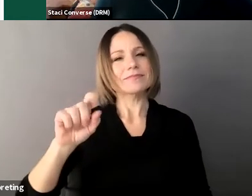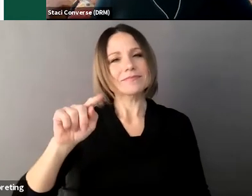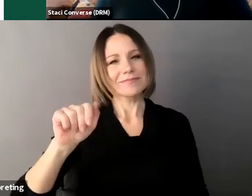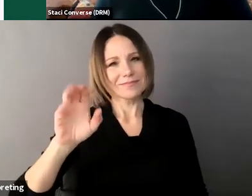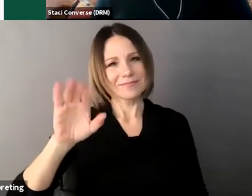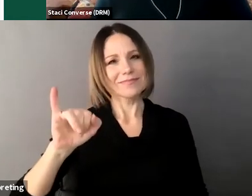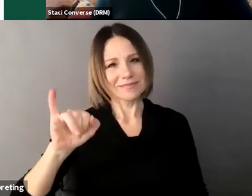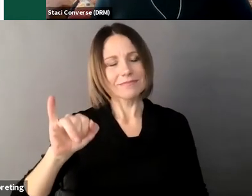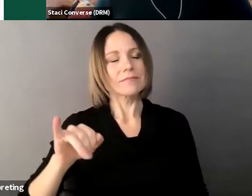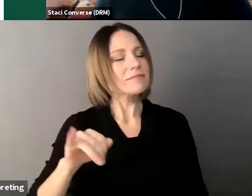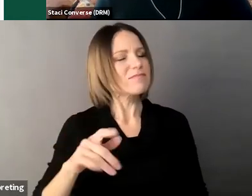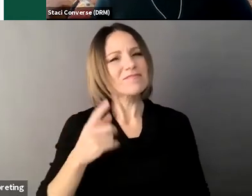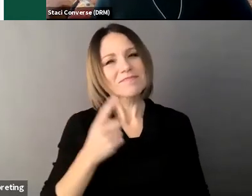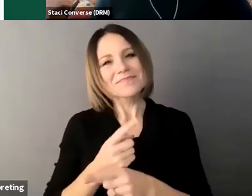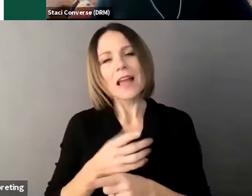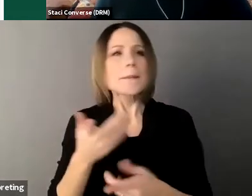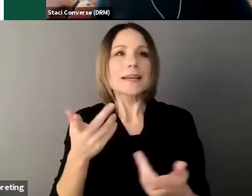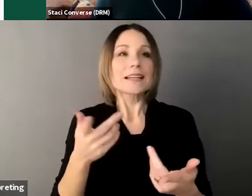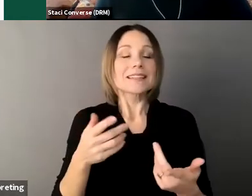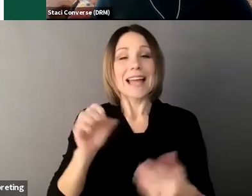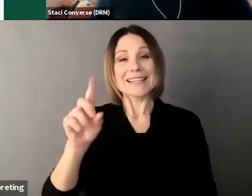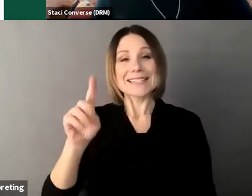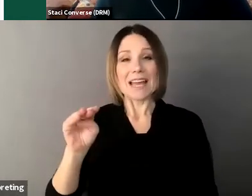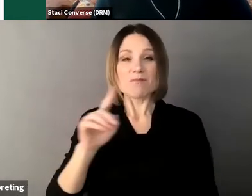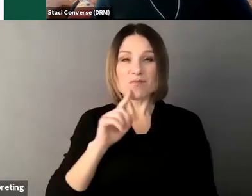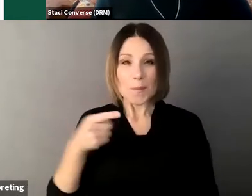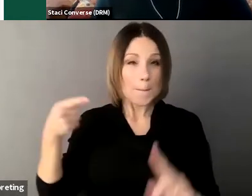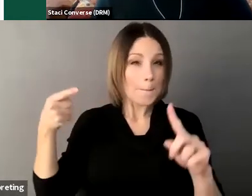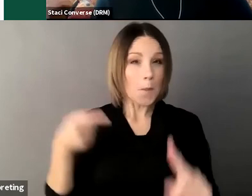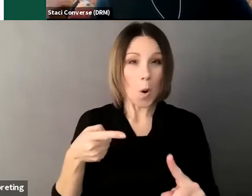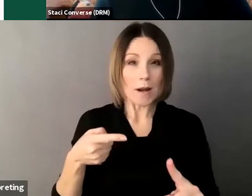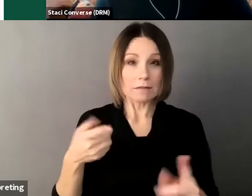is really just decision-making it's how we all make decisions through research